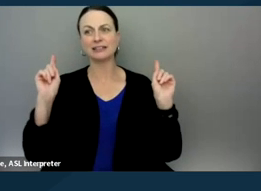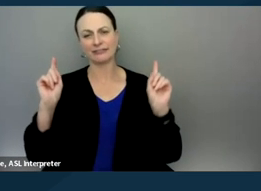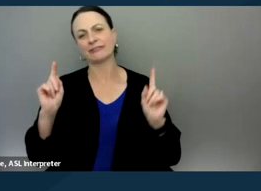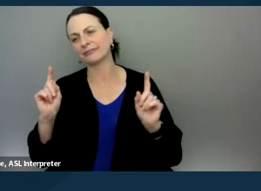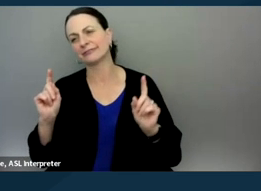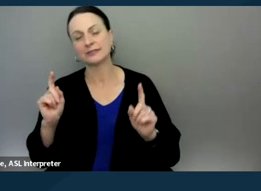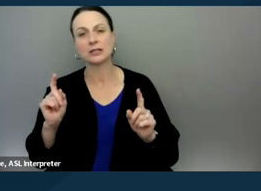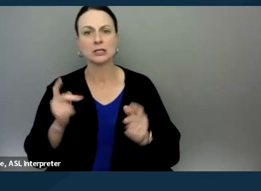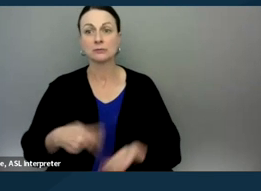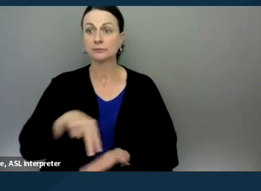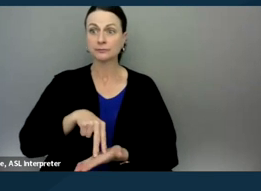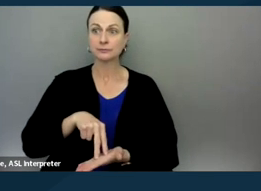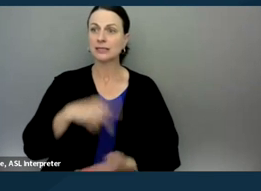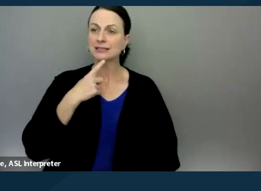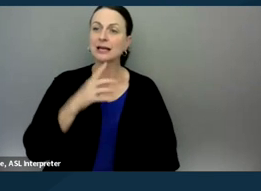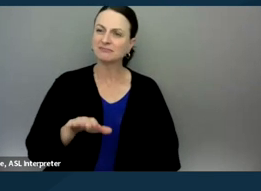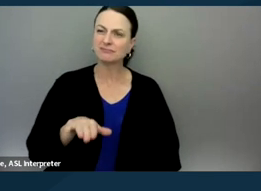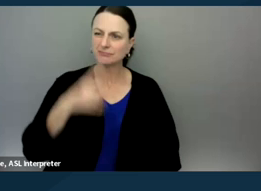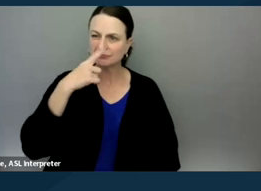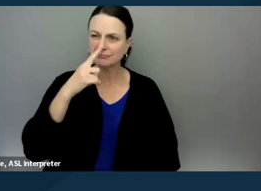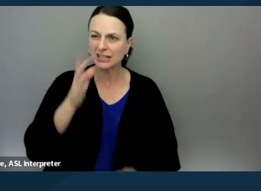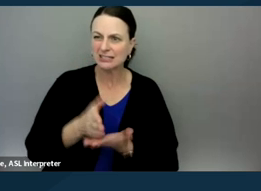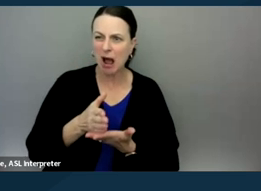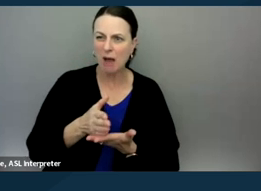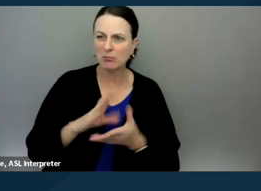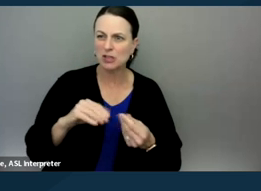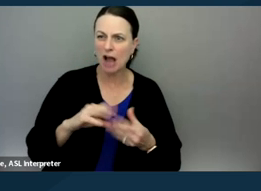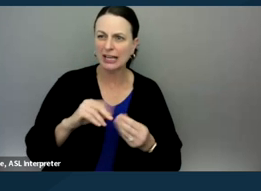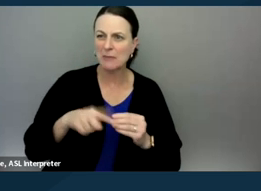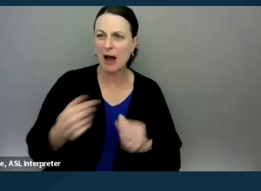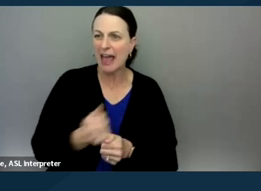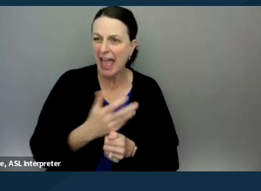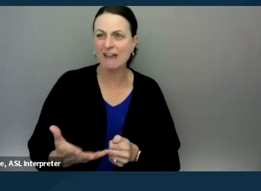stood up and said, "You know, could we stop talking about everything this child does wrong